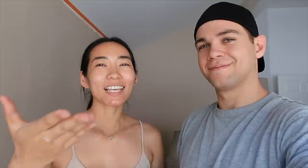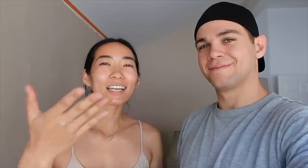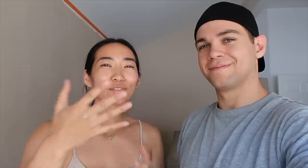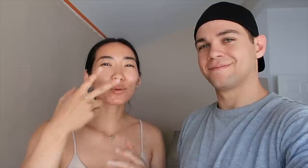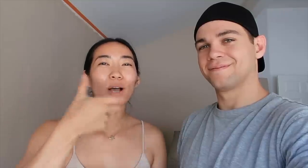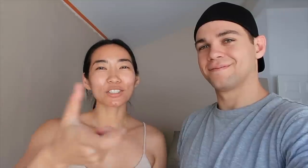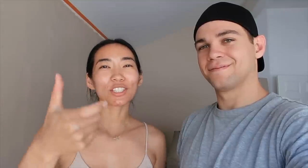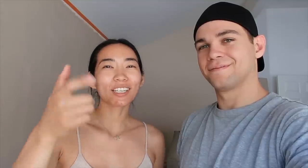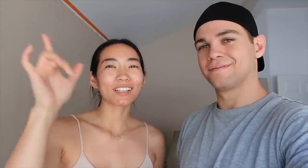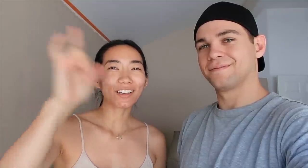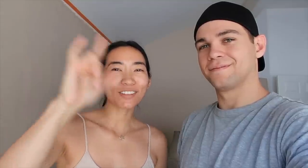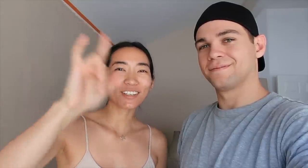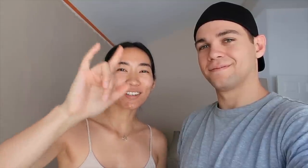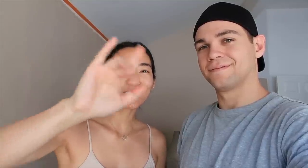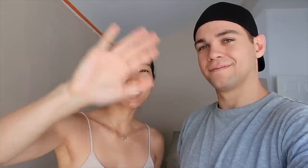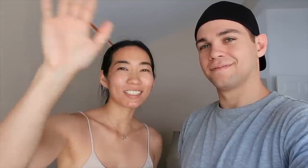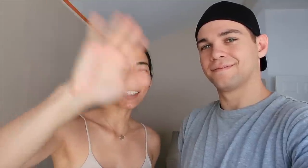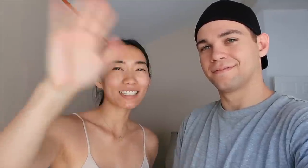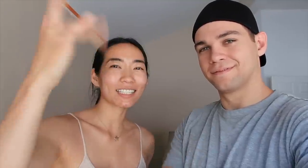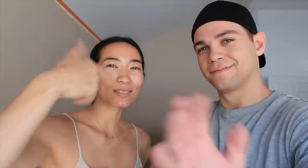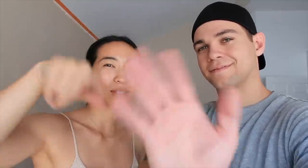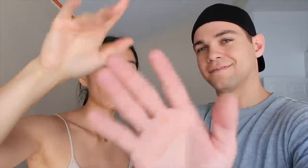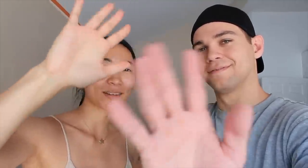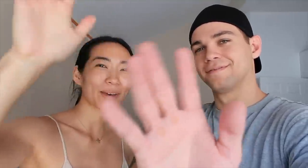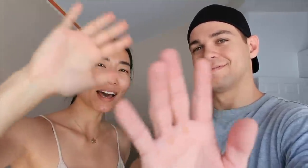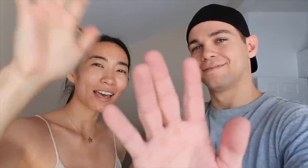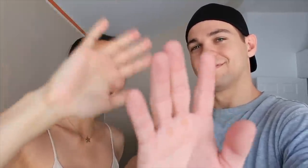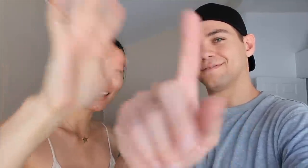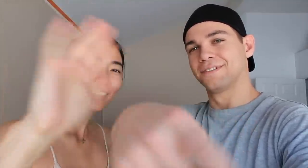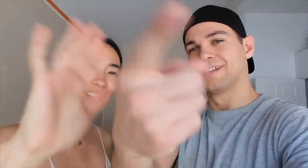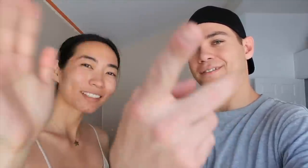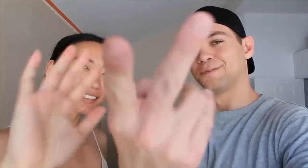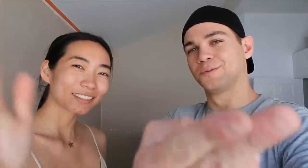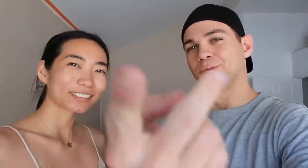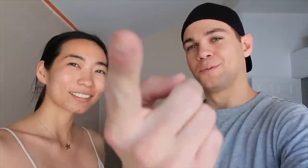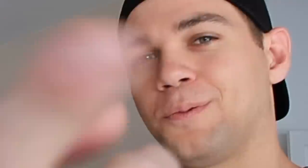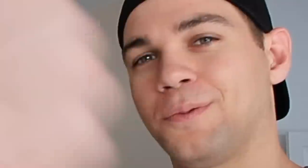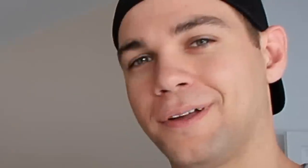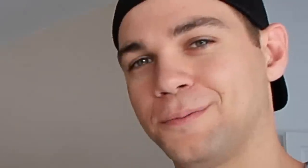Thanks for watching. Love you We'll see you guys next week Bye! Sign Duo OUT!